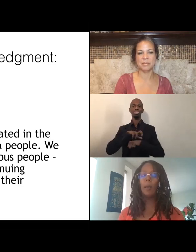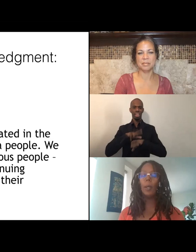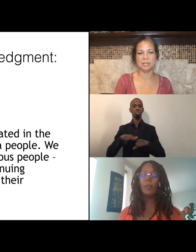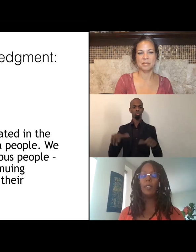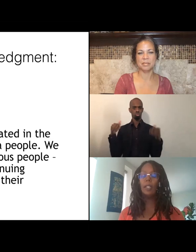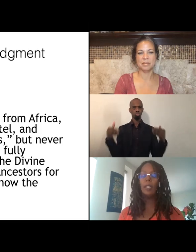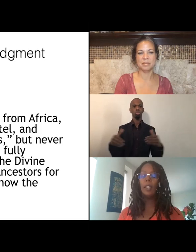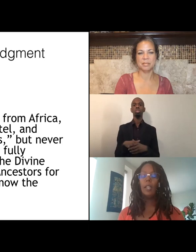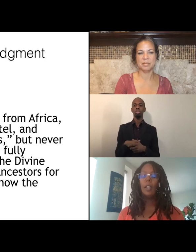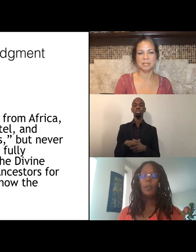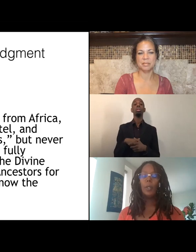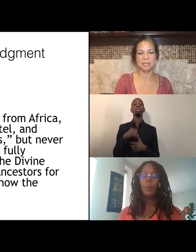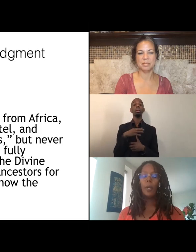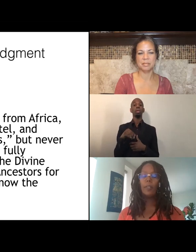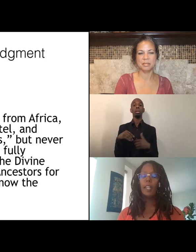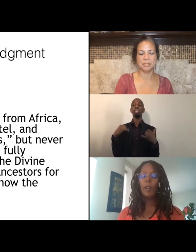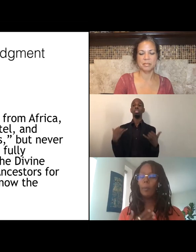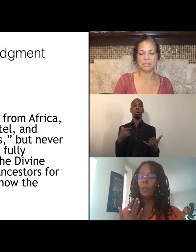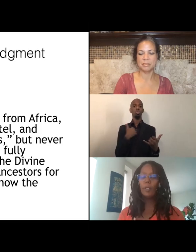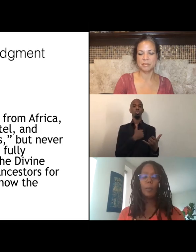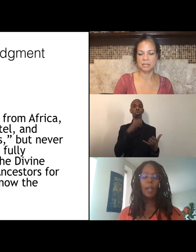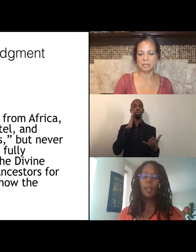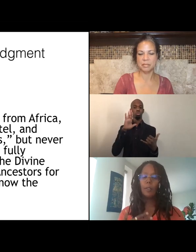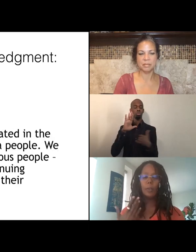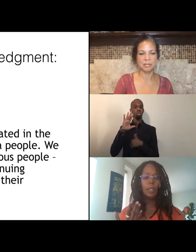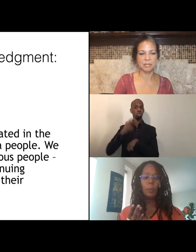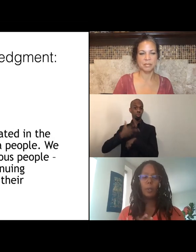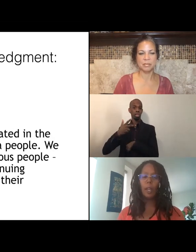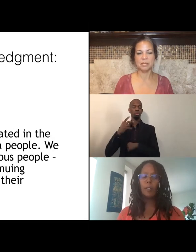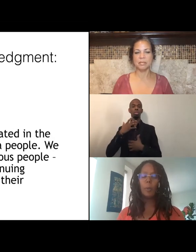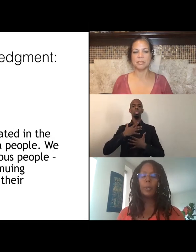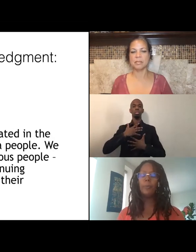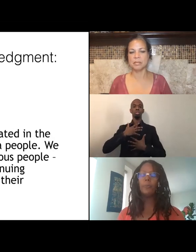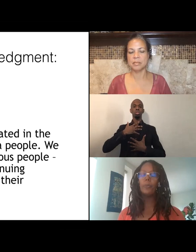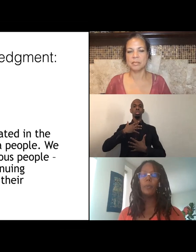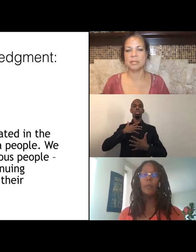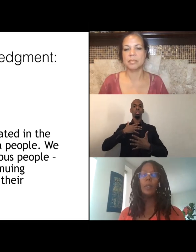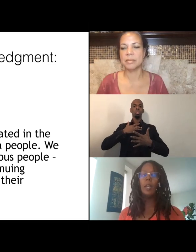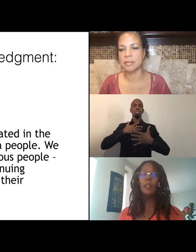How about take three breaths together? I'm closing my eyes. You can keep your eyes open.